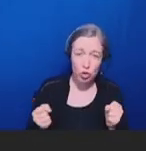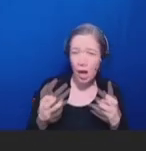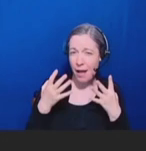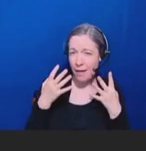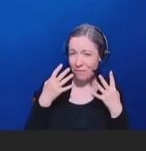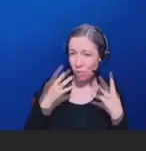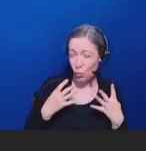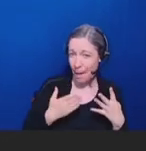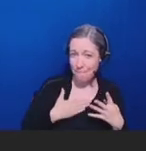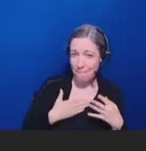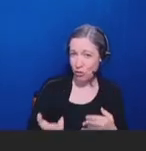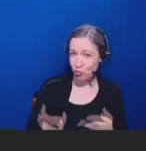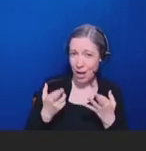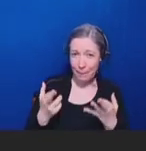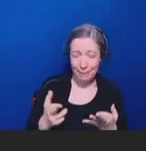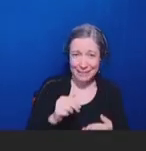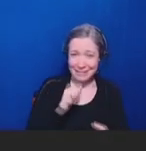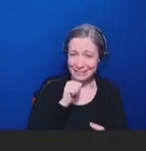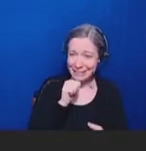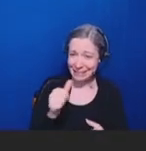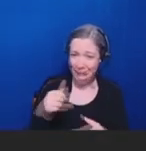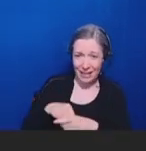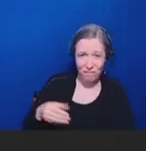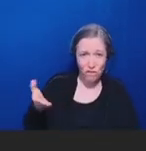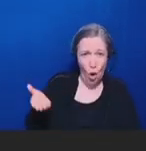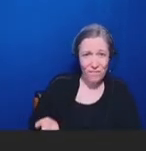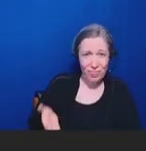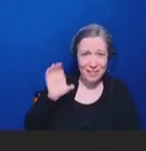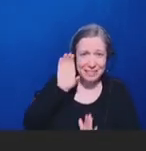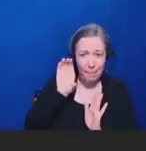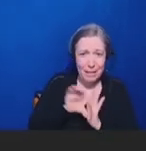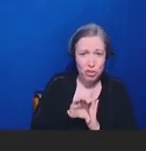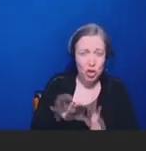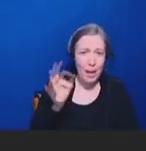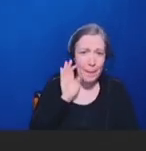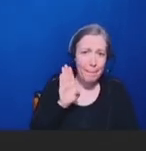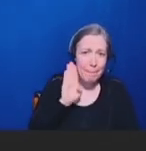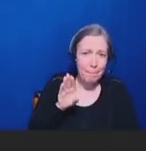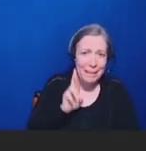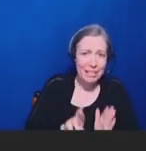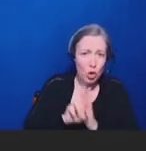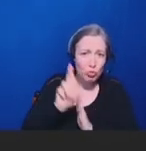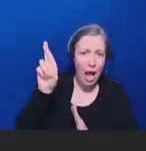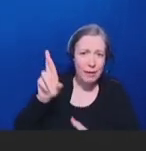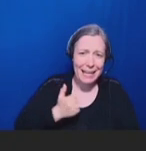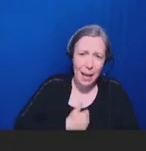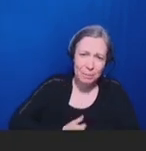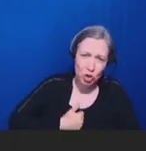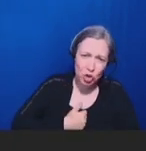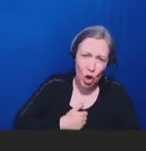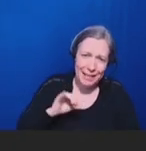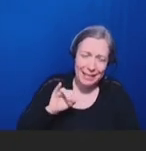won't involve bees or rocket ships, so I apologize if you found the title slide misleading here.